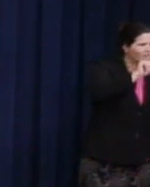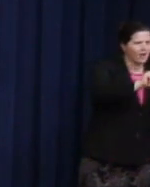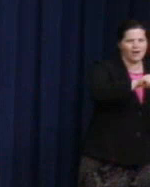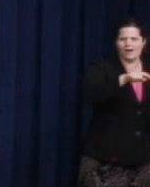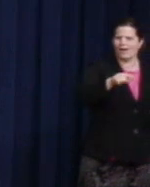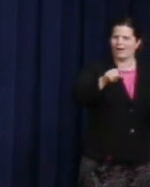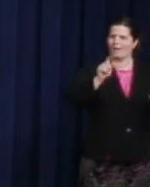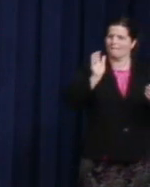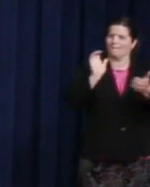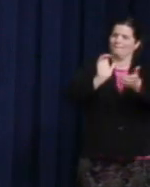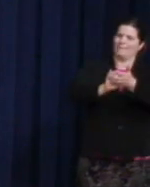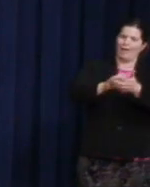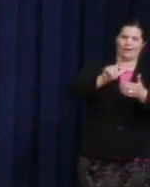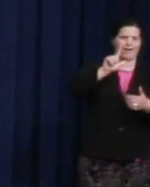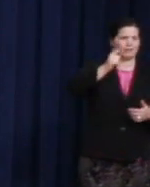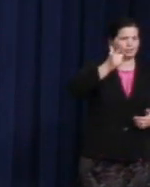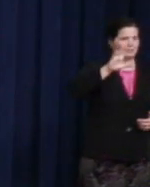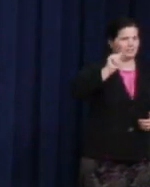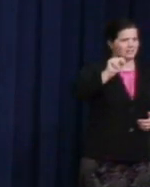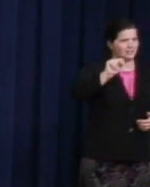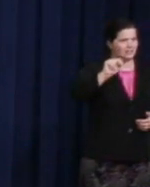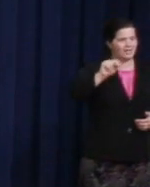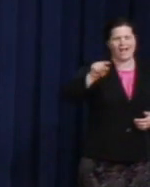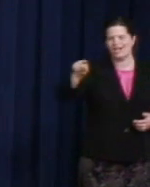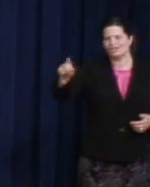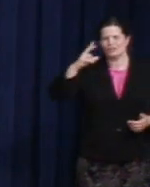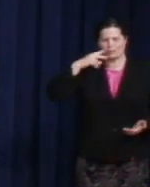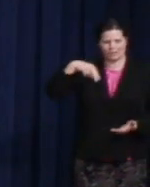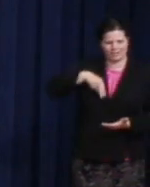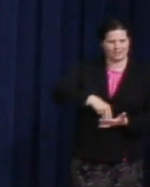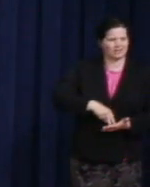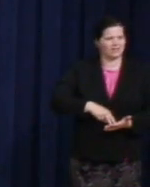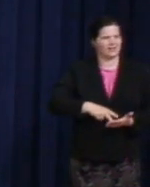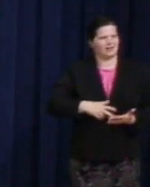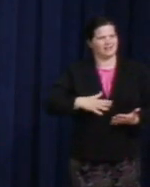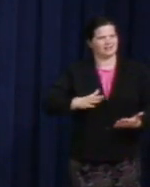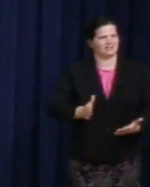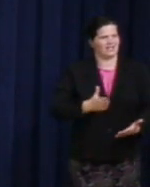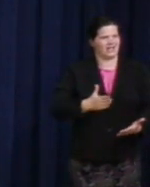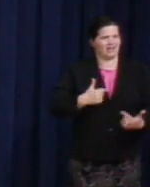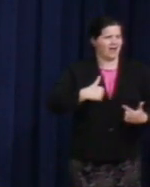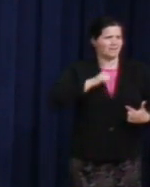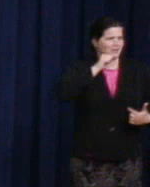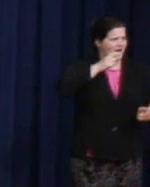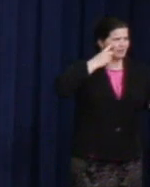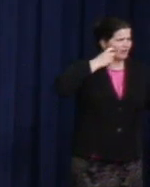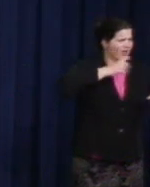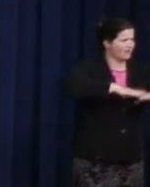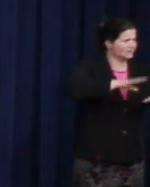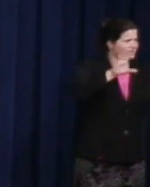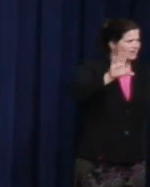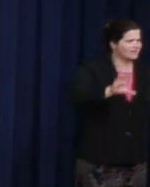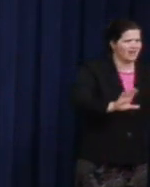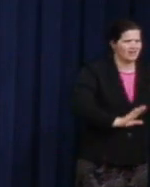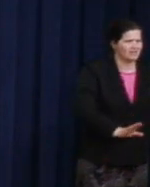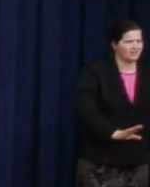and sing, beam out, "I'm not crying on Sundays. I will not allow the messages that I heard